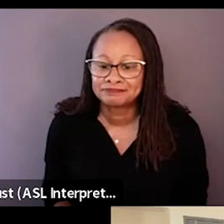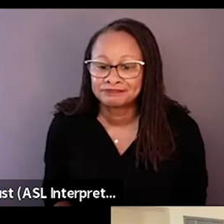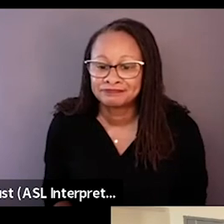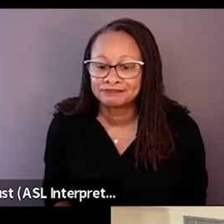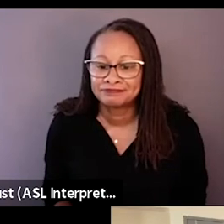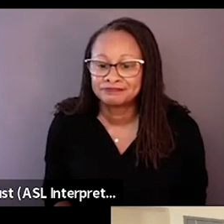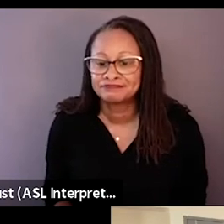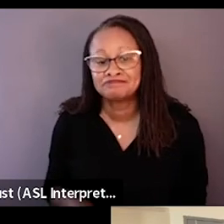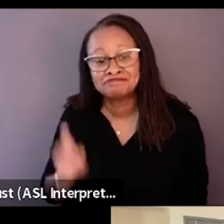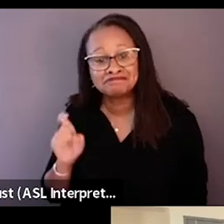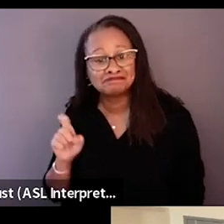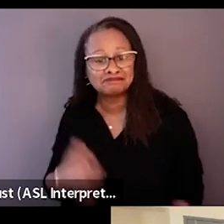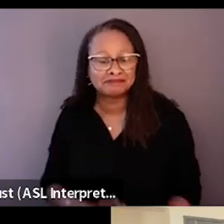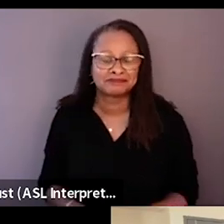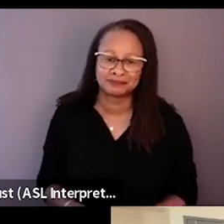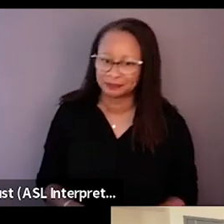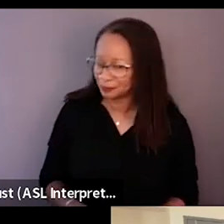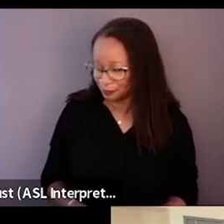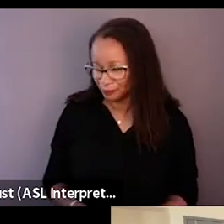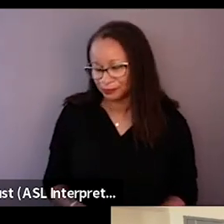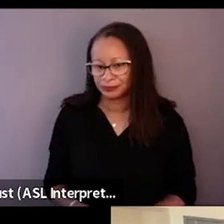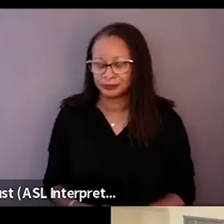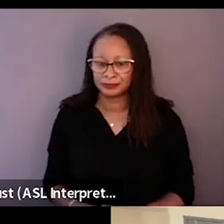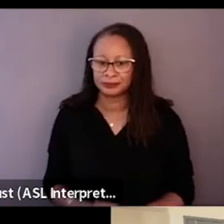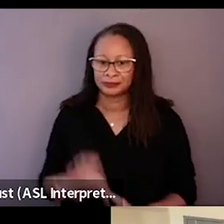Sure, yeah. I mean, I think, Chun, you're right.